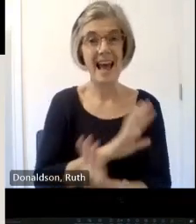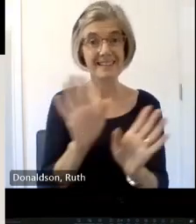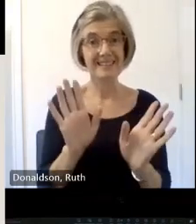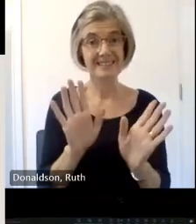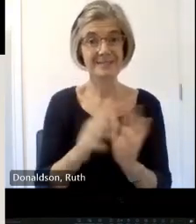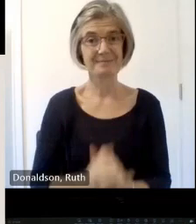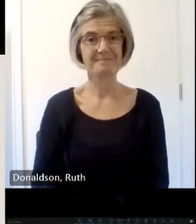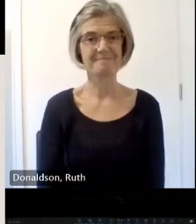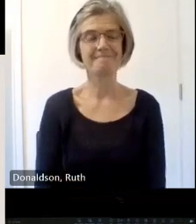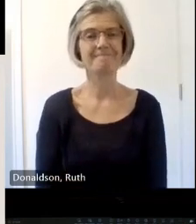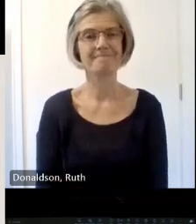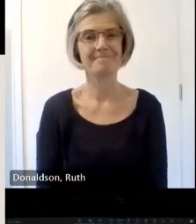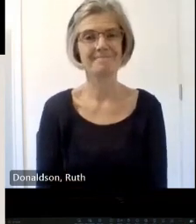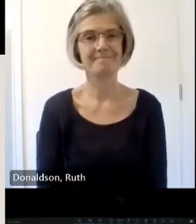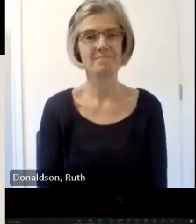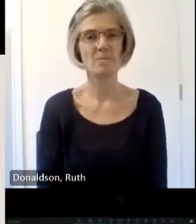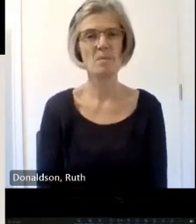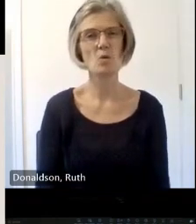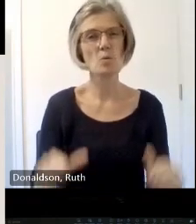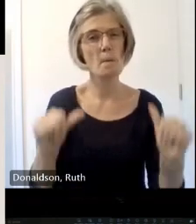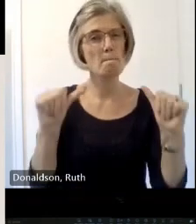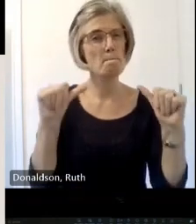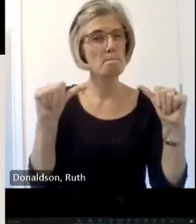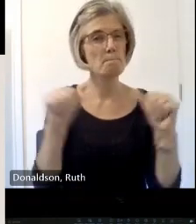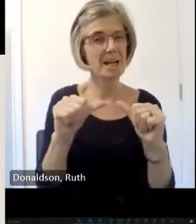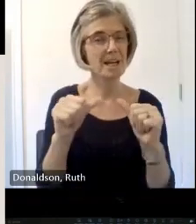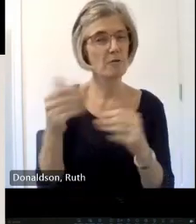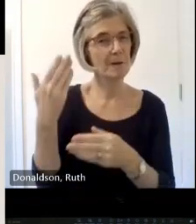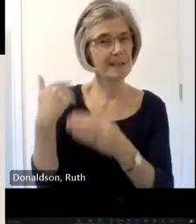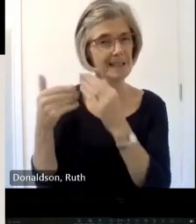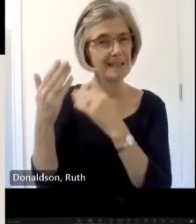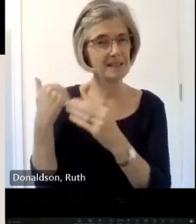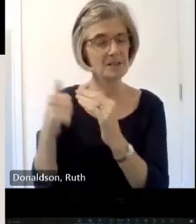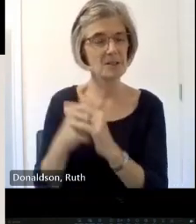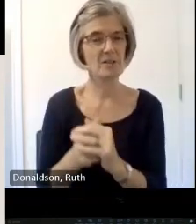is just some very brief history uh I'm going to give the of our trust and why we're doing